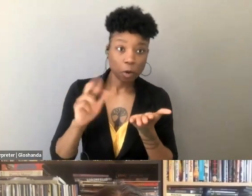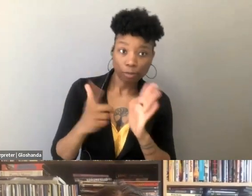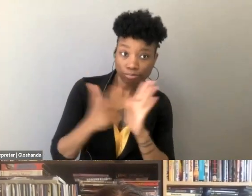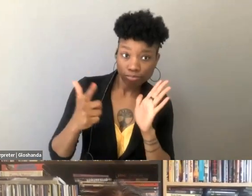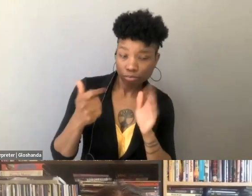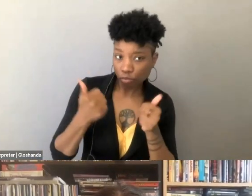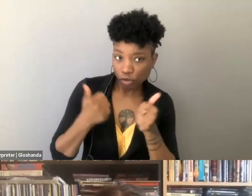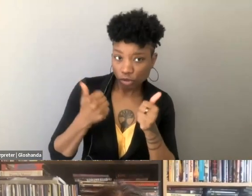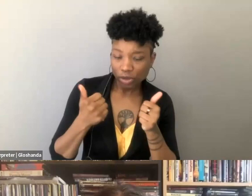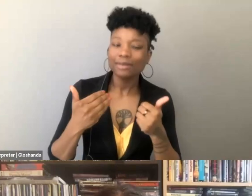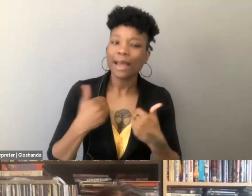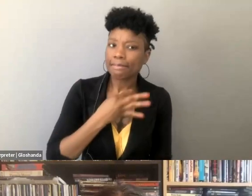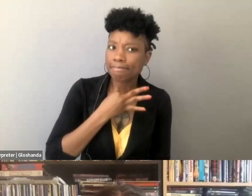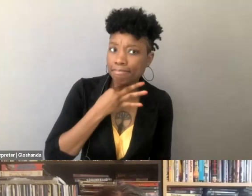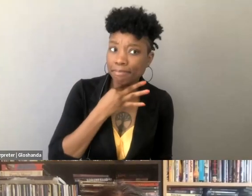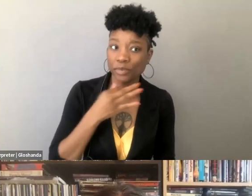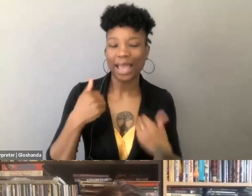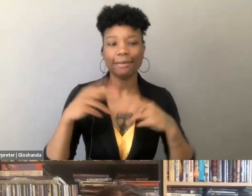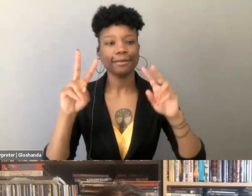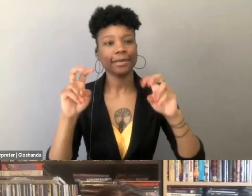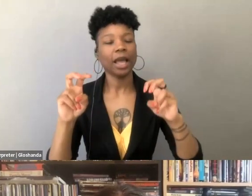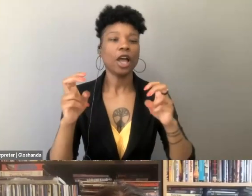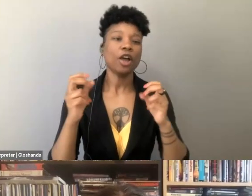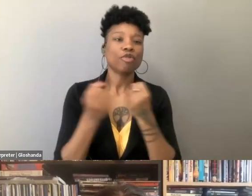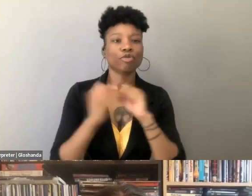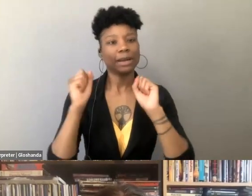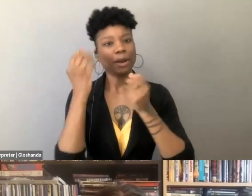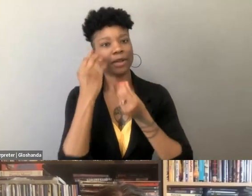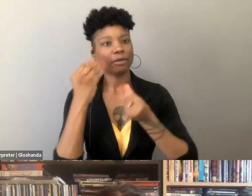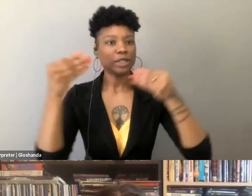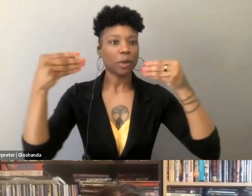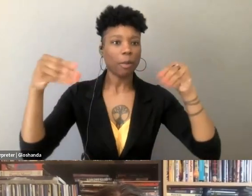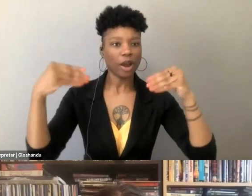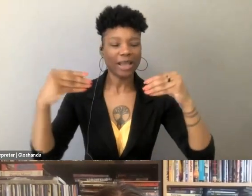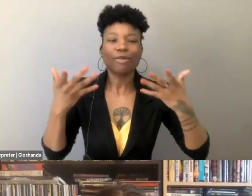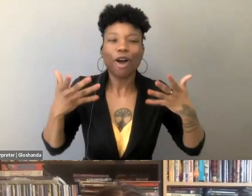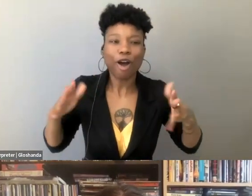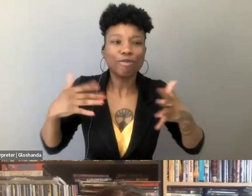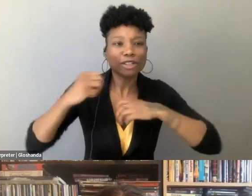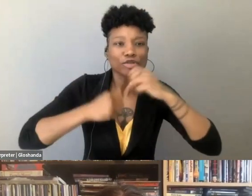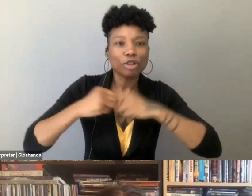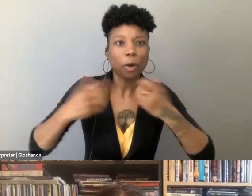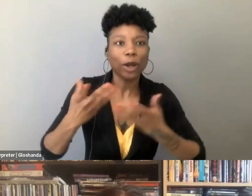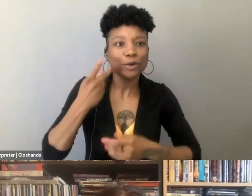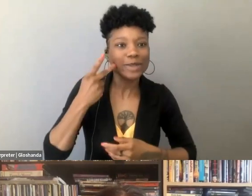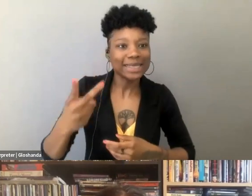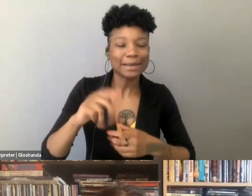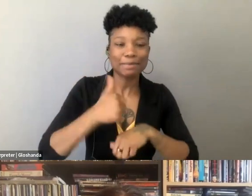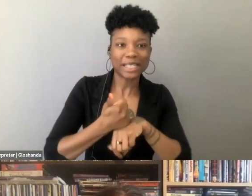even in a sort of quote unquote free information market, it's already being structured based upon which dollars and revenue is going into it,